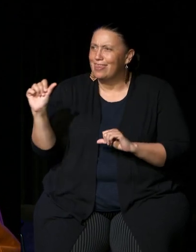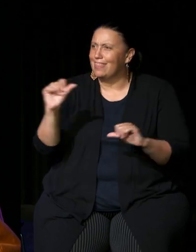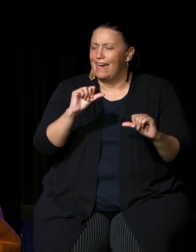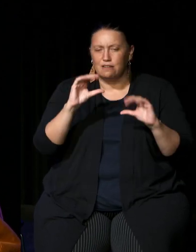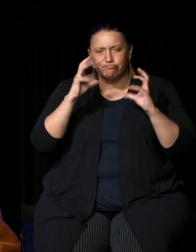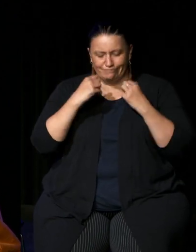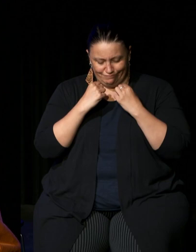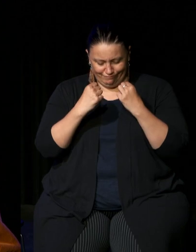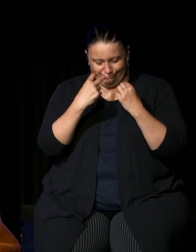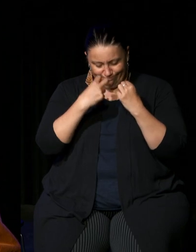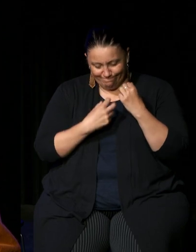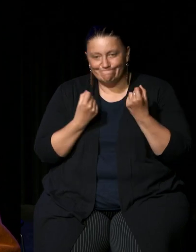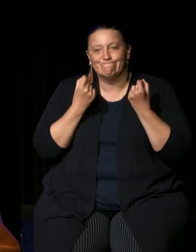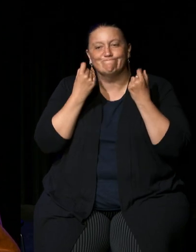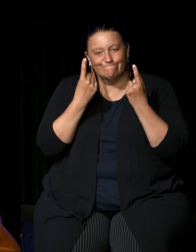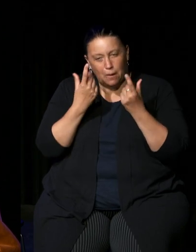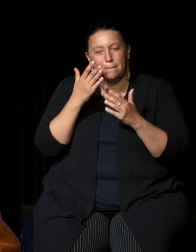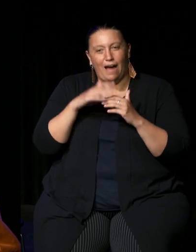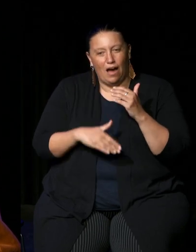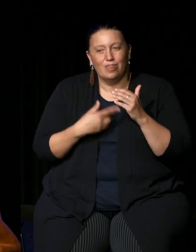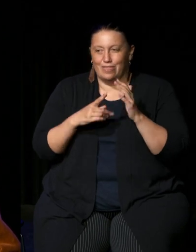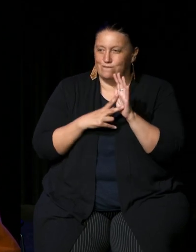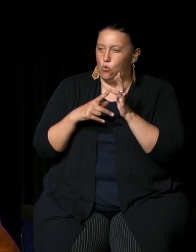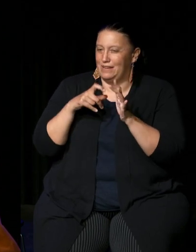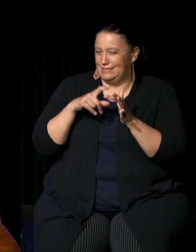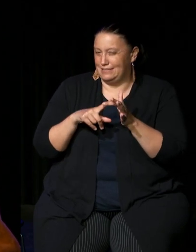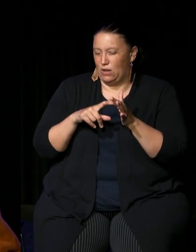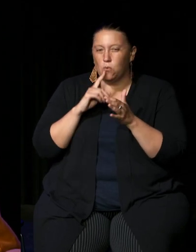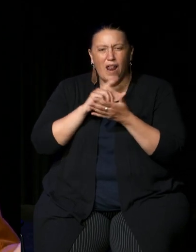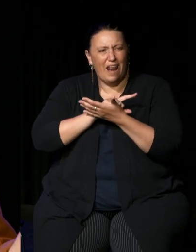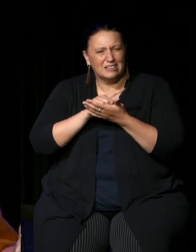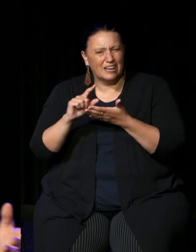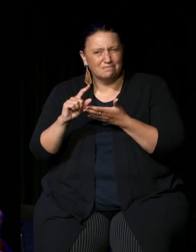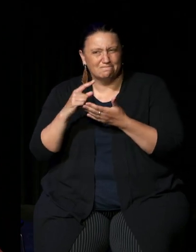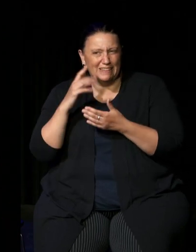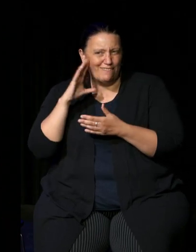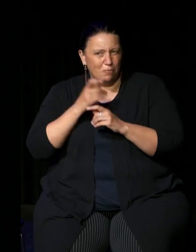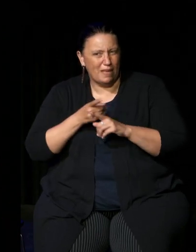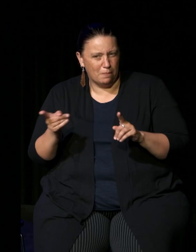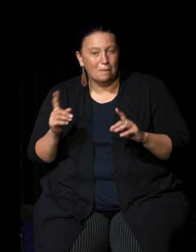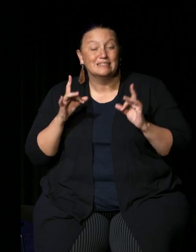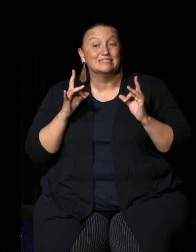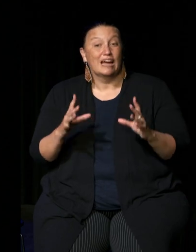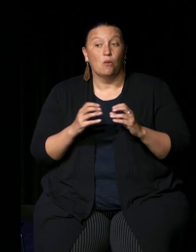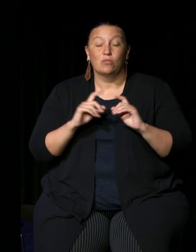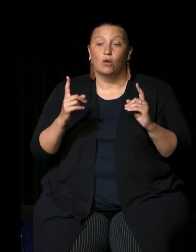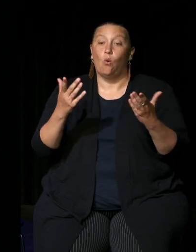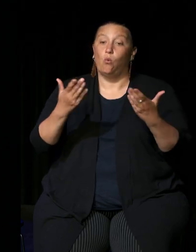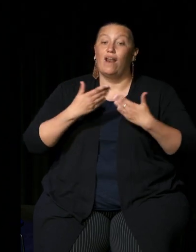into uh into the voice in a little while but let's begin with welcome to countries first up